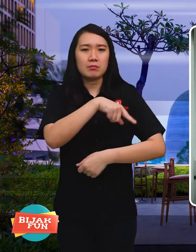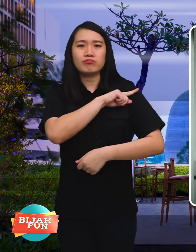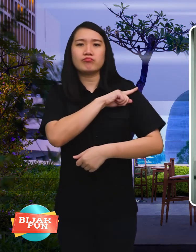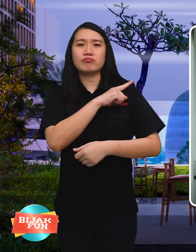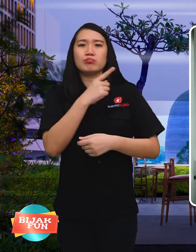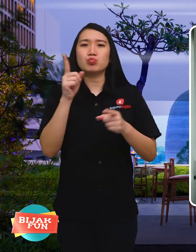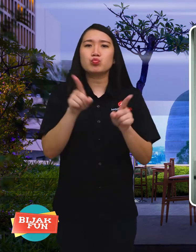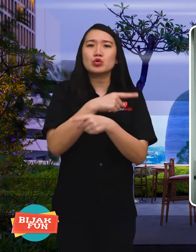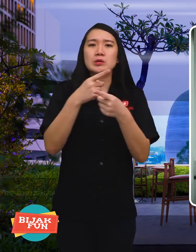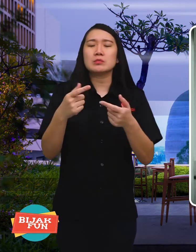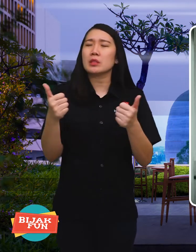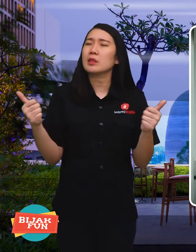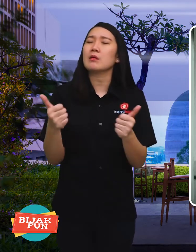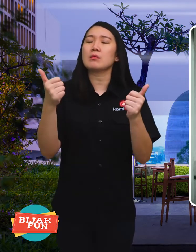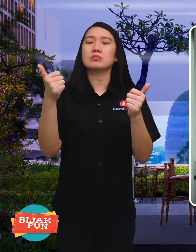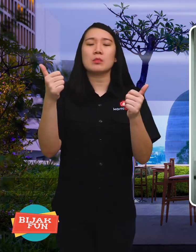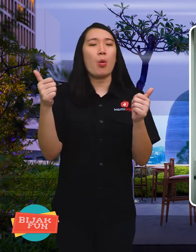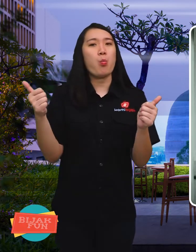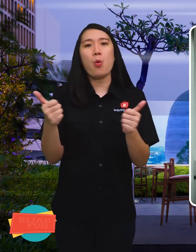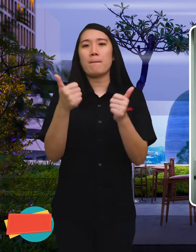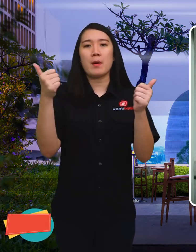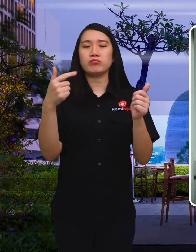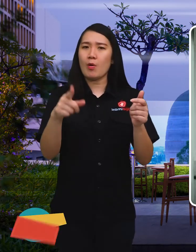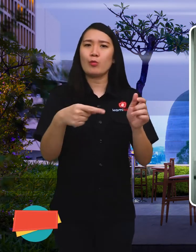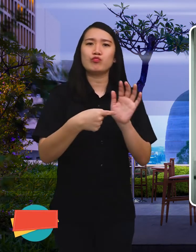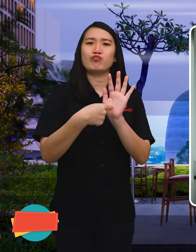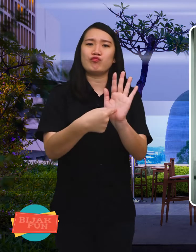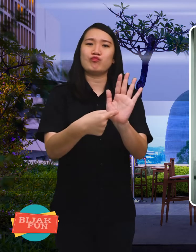convince himself of talent amazing music.